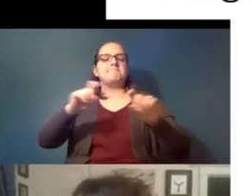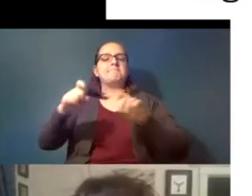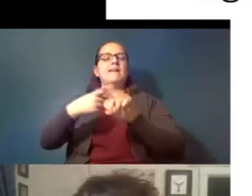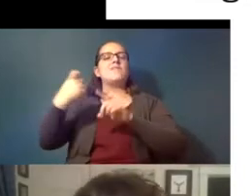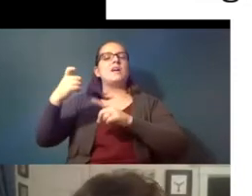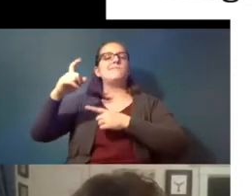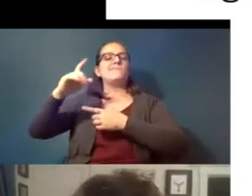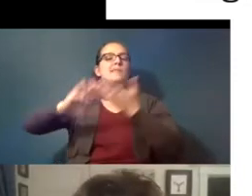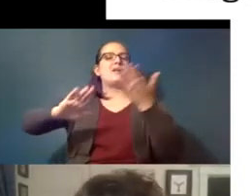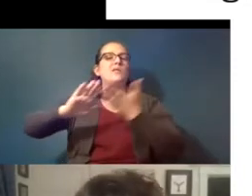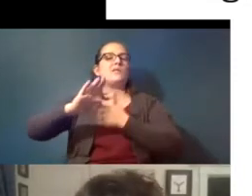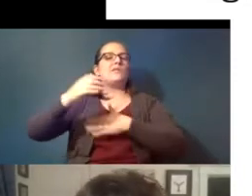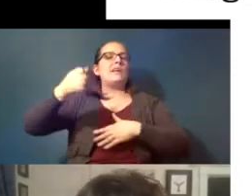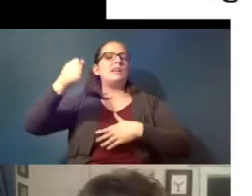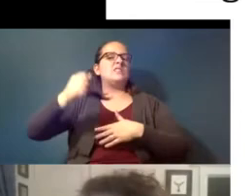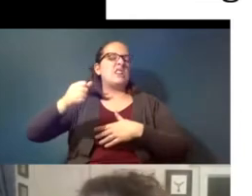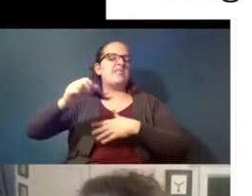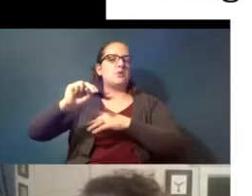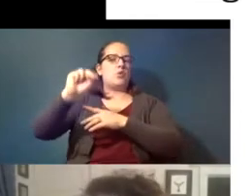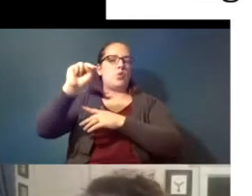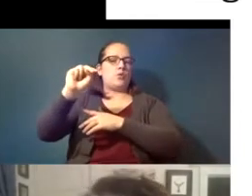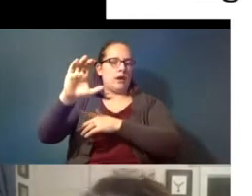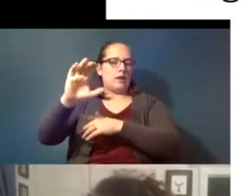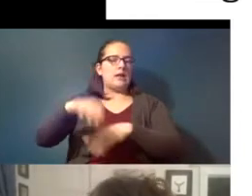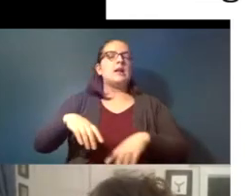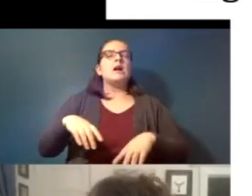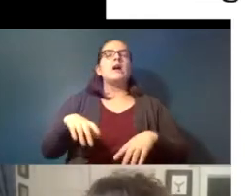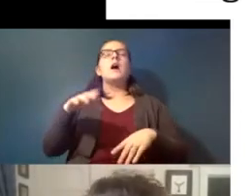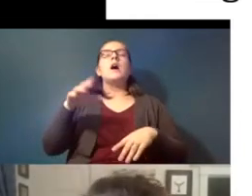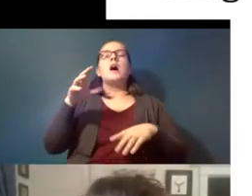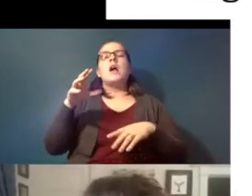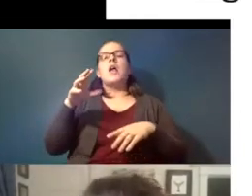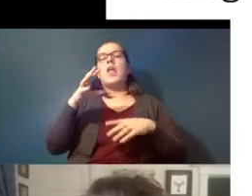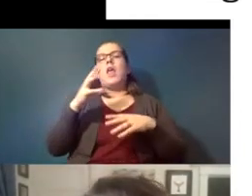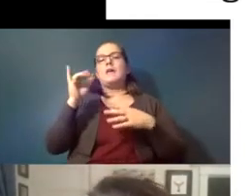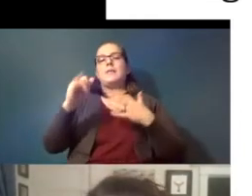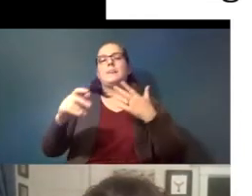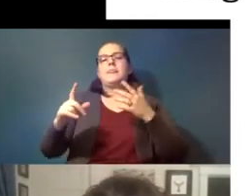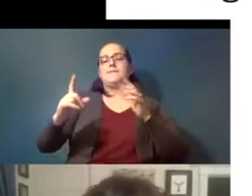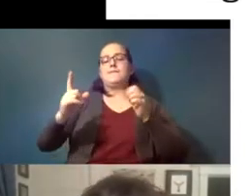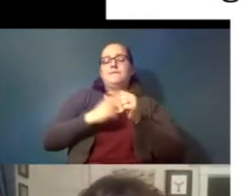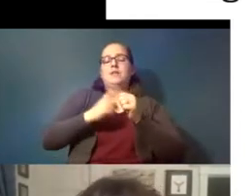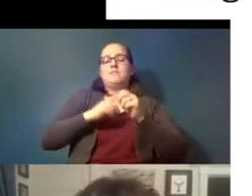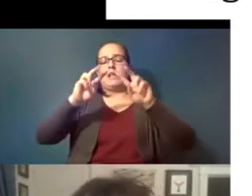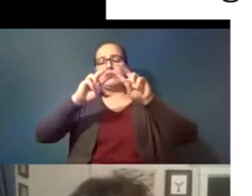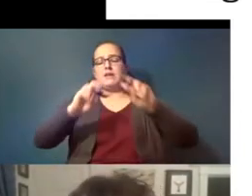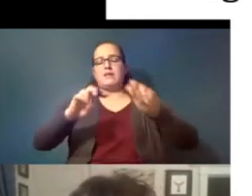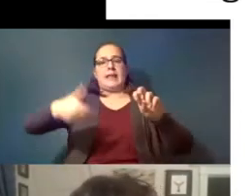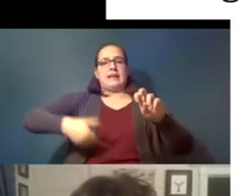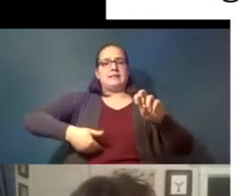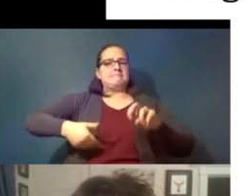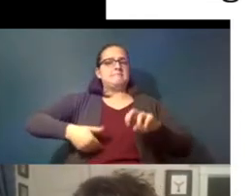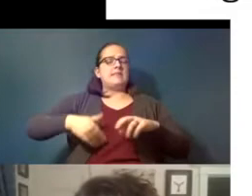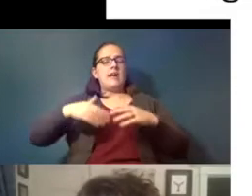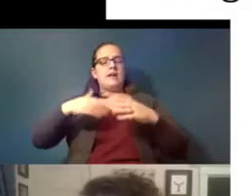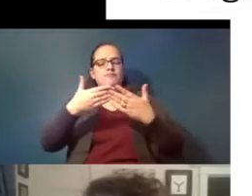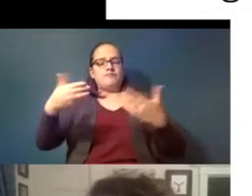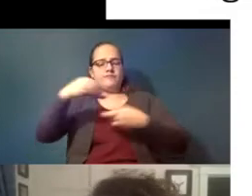of southern north carolina and the preliminary analysis of their gut contents um identified over